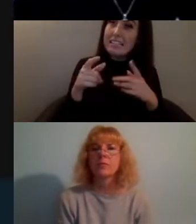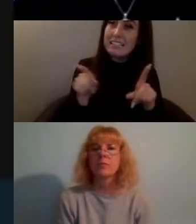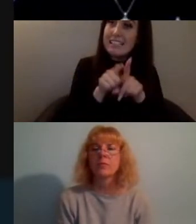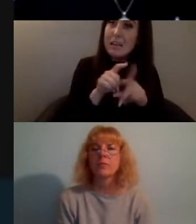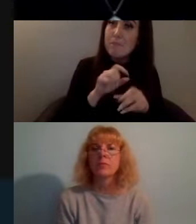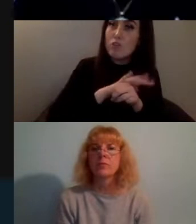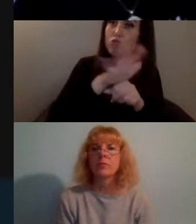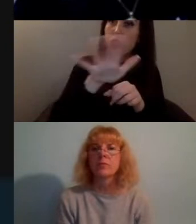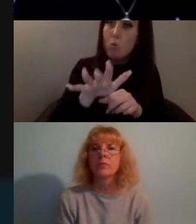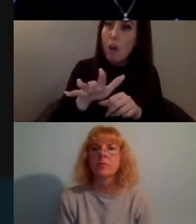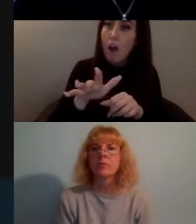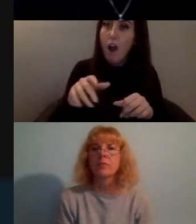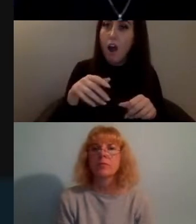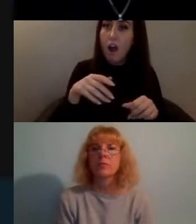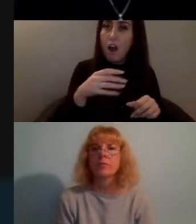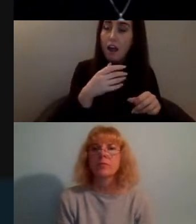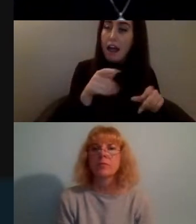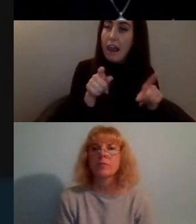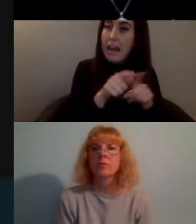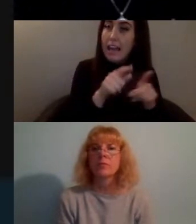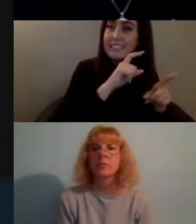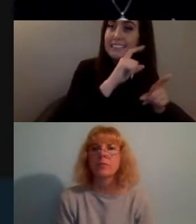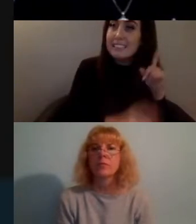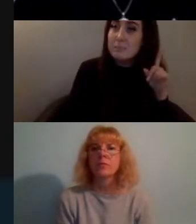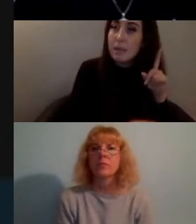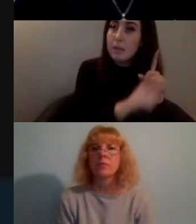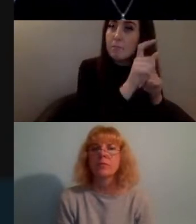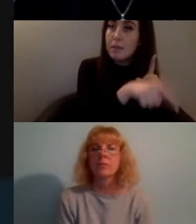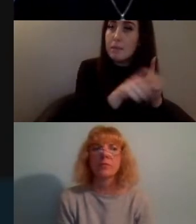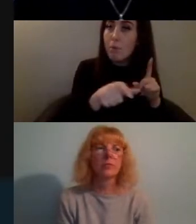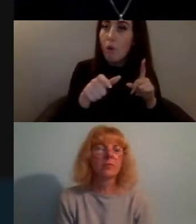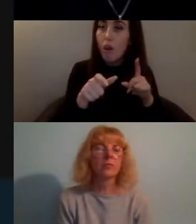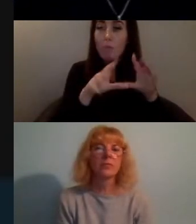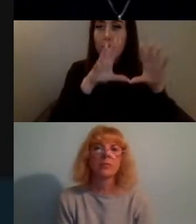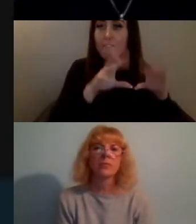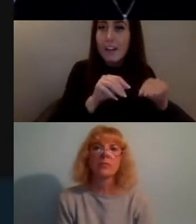maybe disability prevents you from being able to go to protest actions meetings